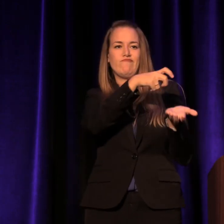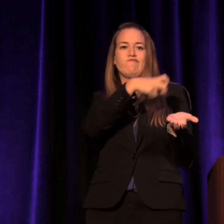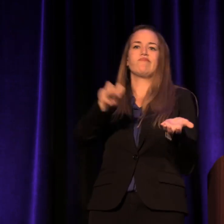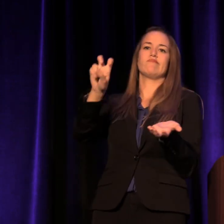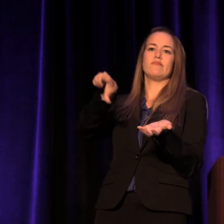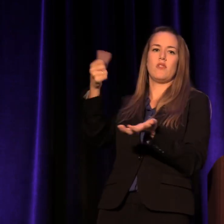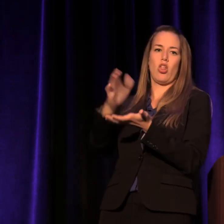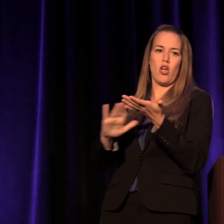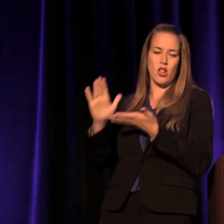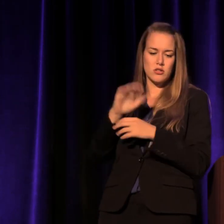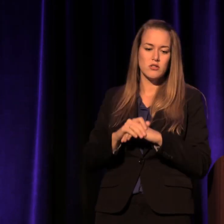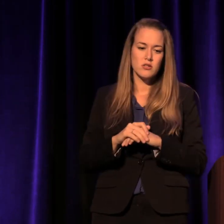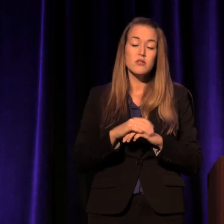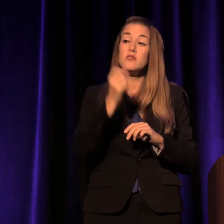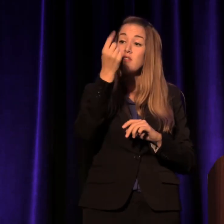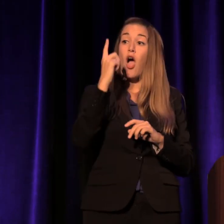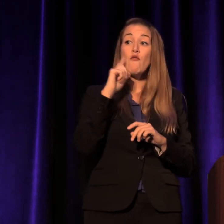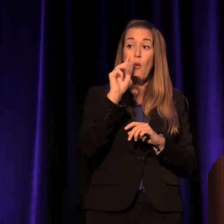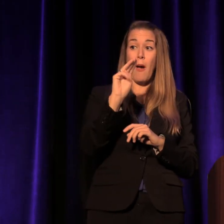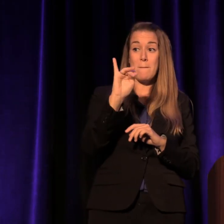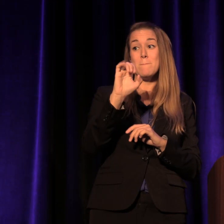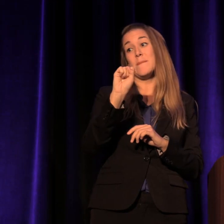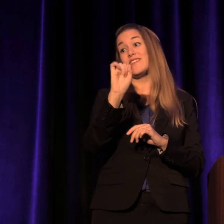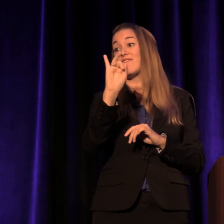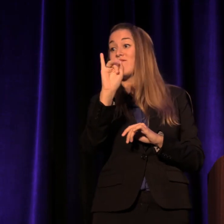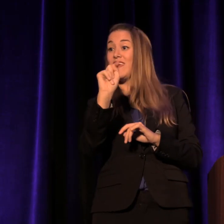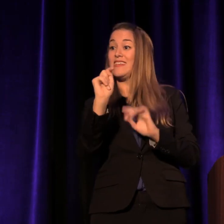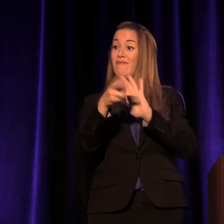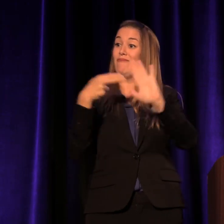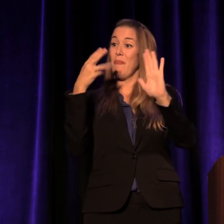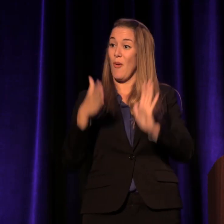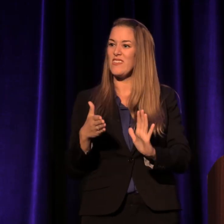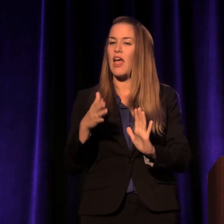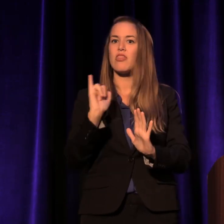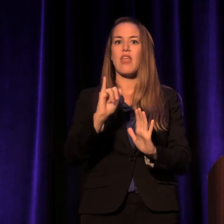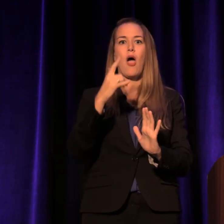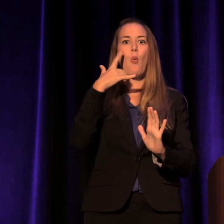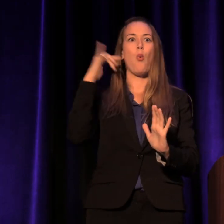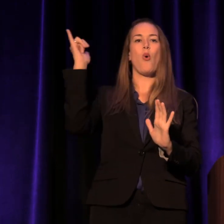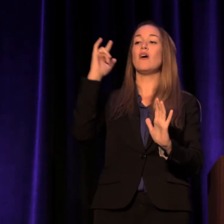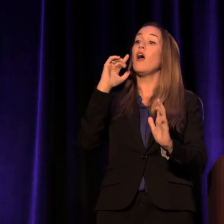To a misfit that's a golden ticket. She went to get a degree at Portland State University.